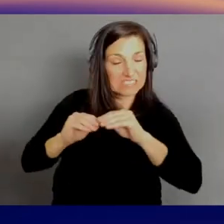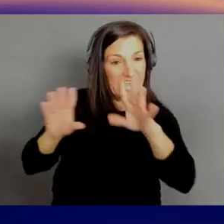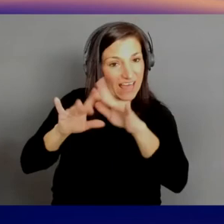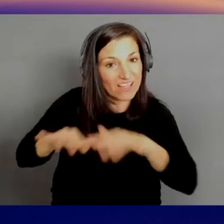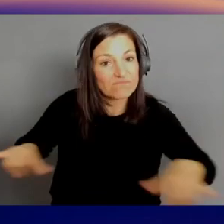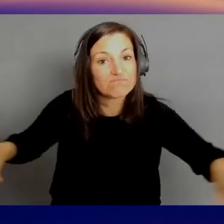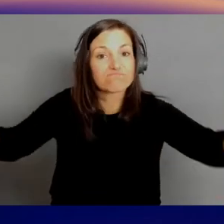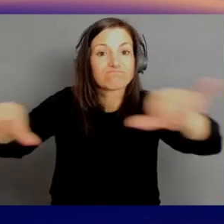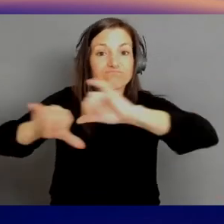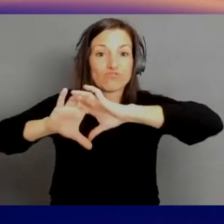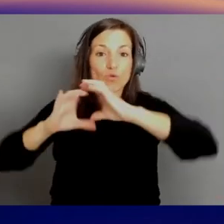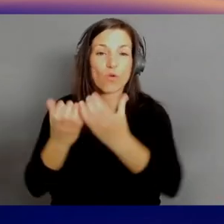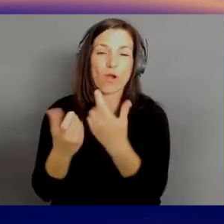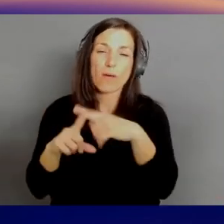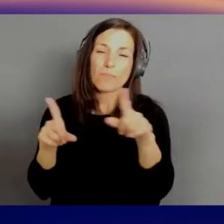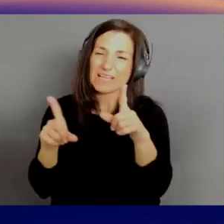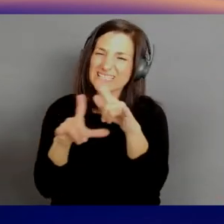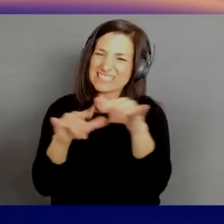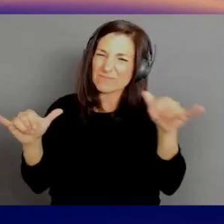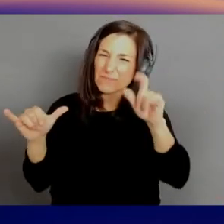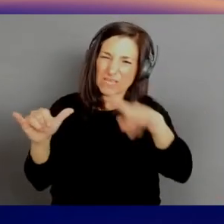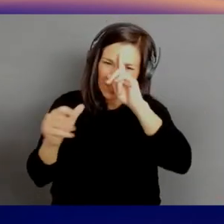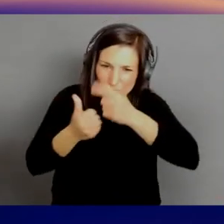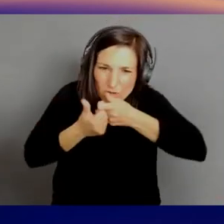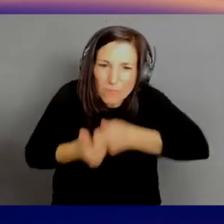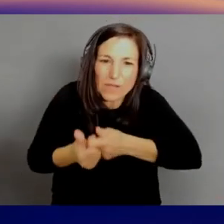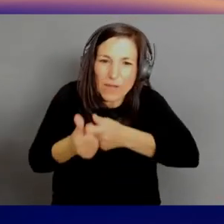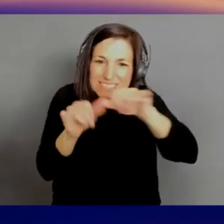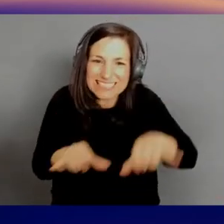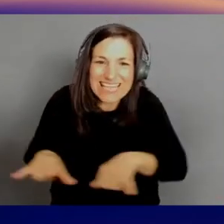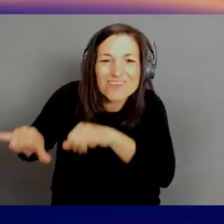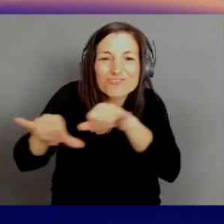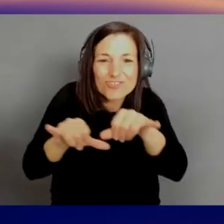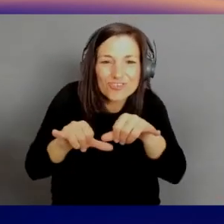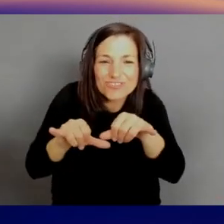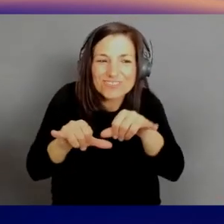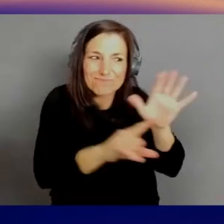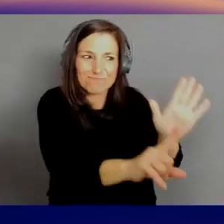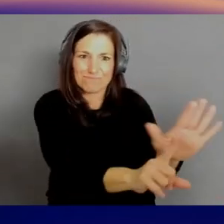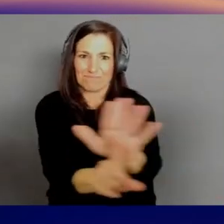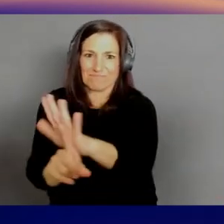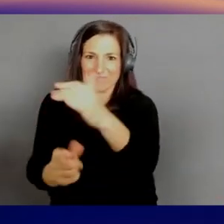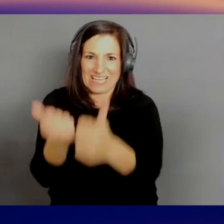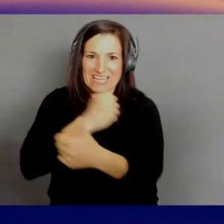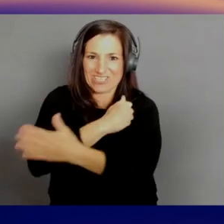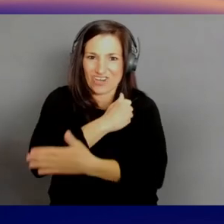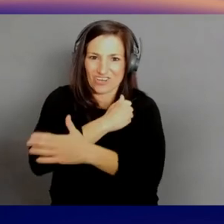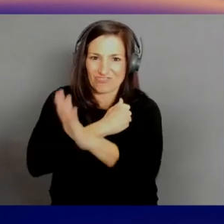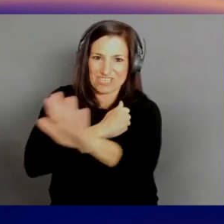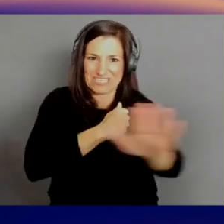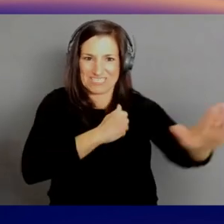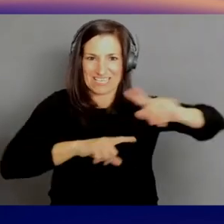with whatever the compliance regimes are in those countries. And so I think that there's an interesting picture there.